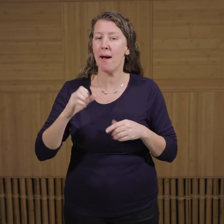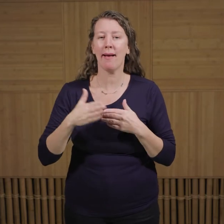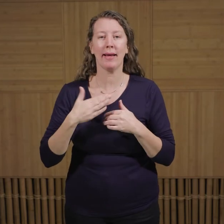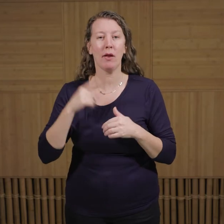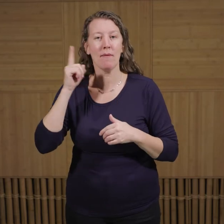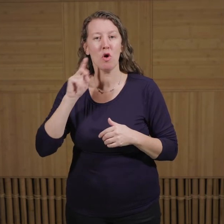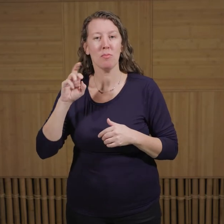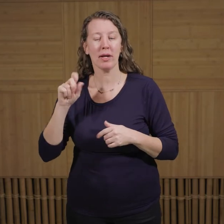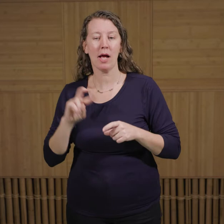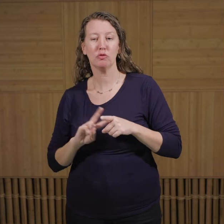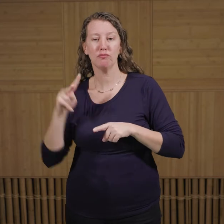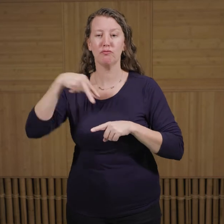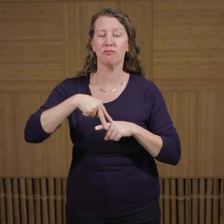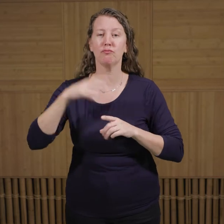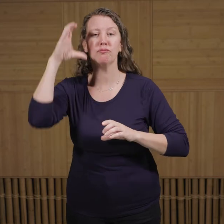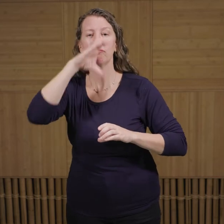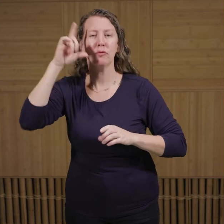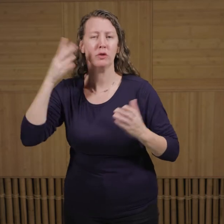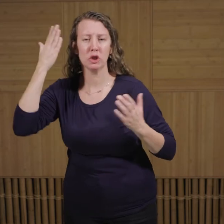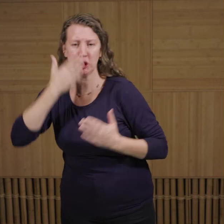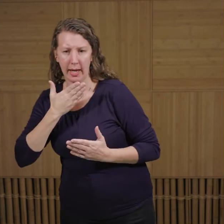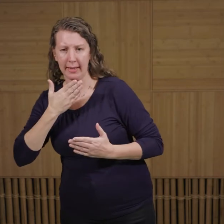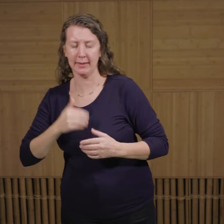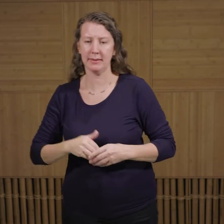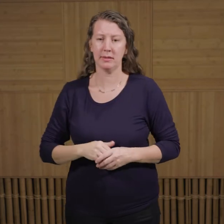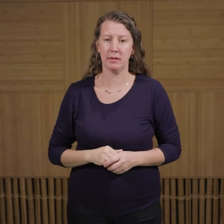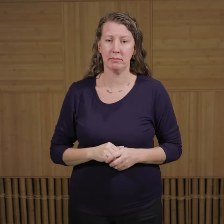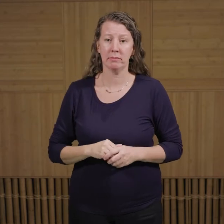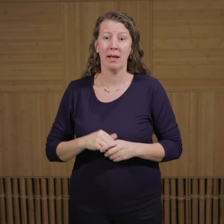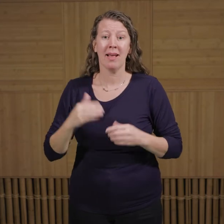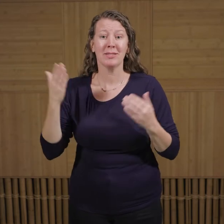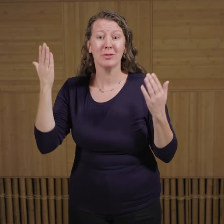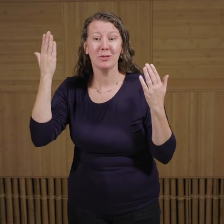and provide shade. Also providing shade throughout the habitat are small bushes